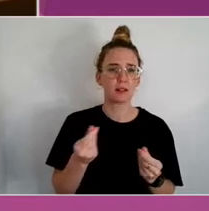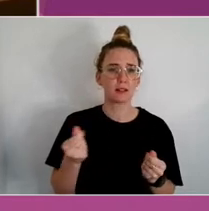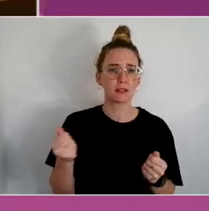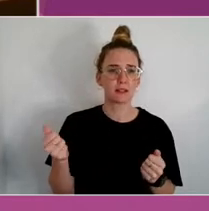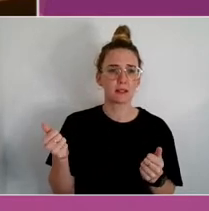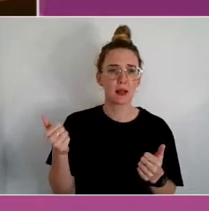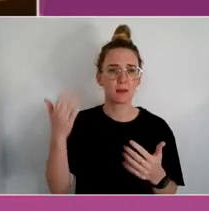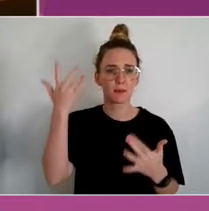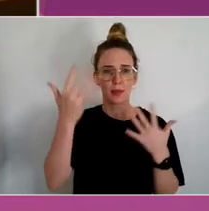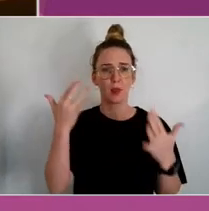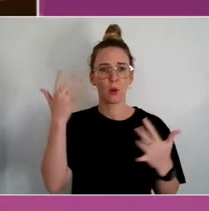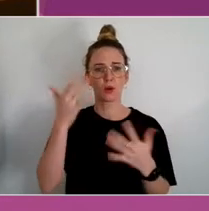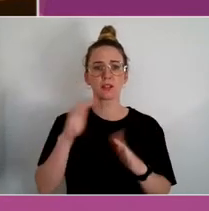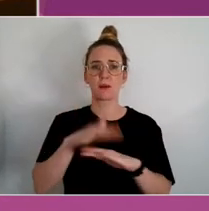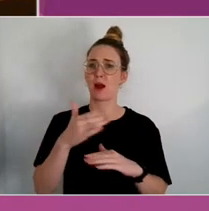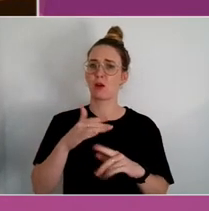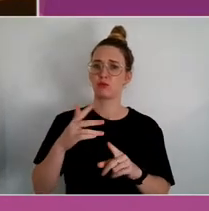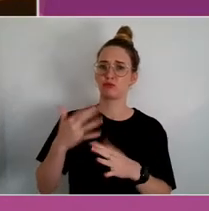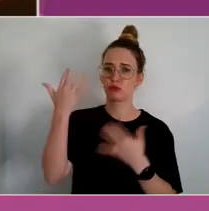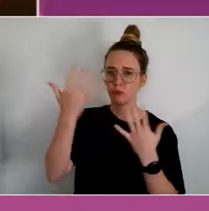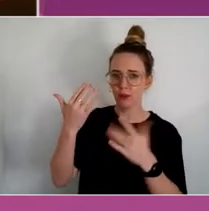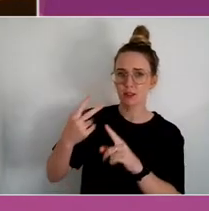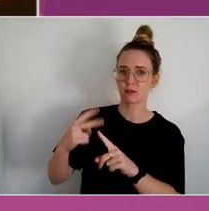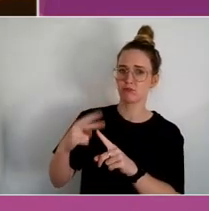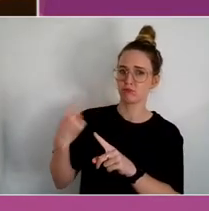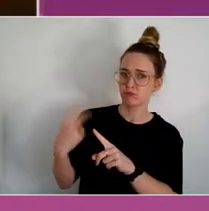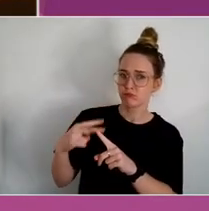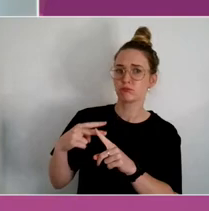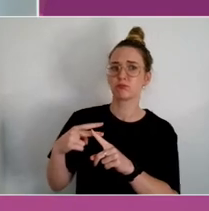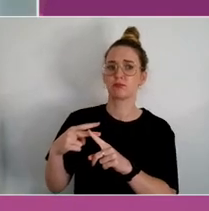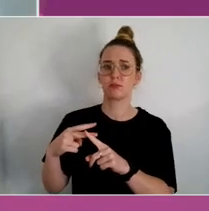doesn't work, and that's when I think about our people being herded onto missions, not